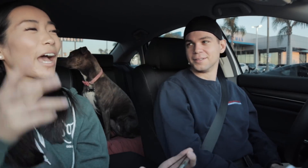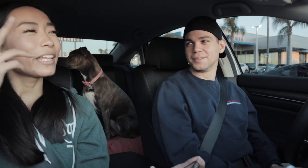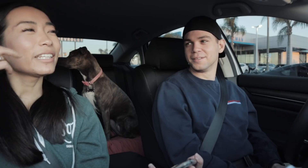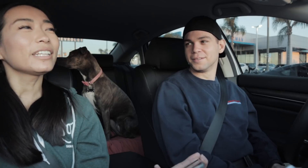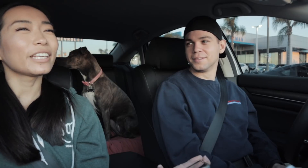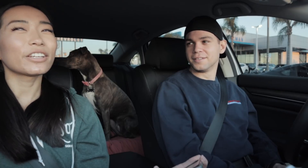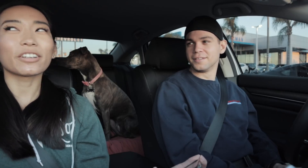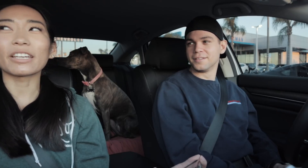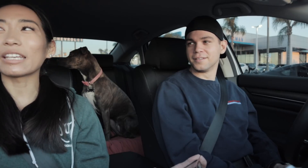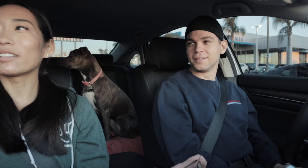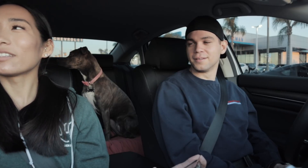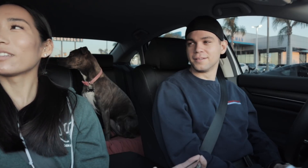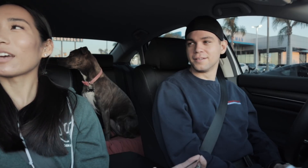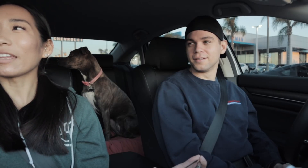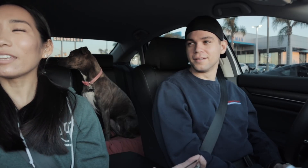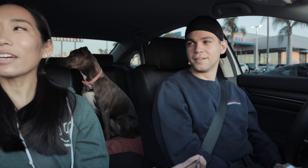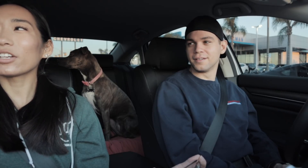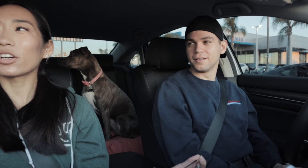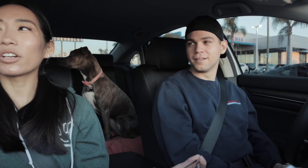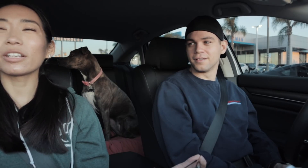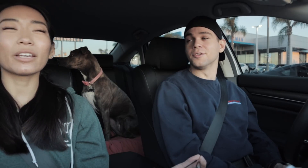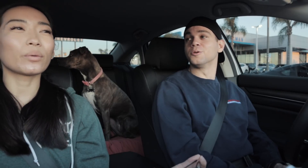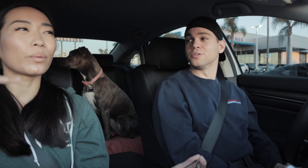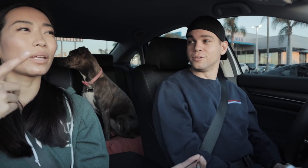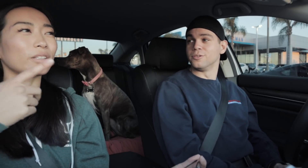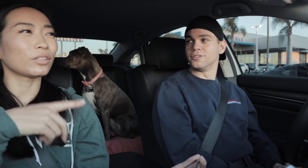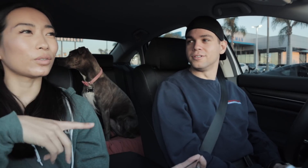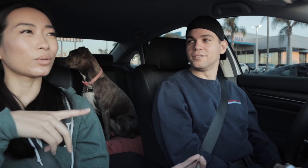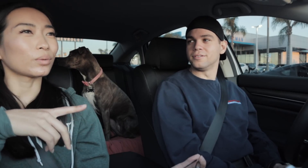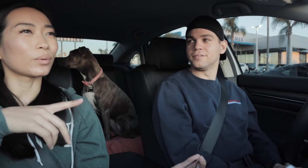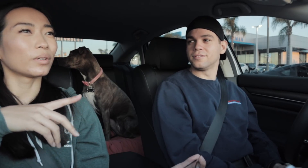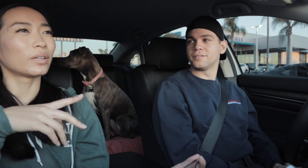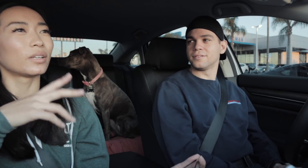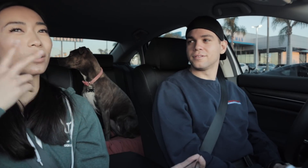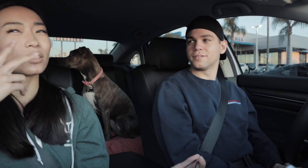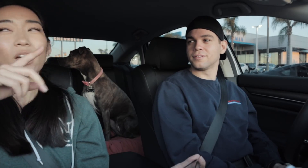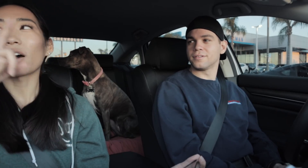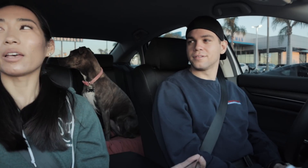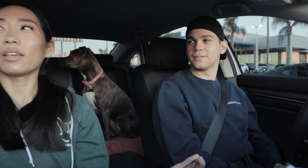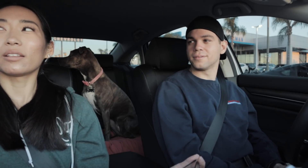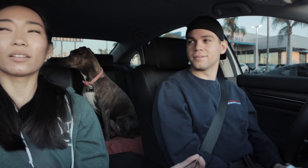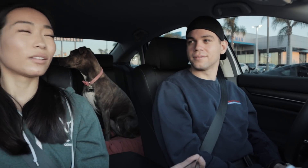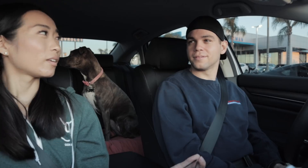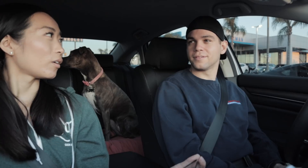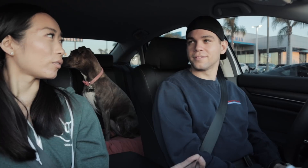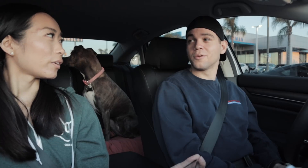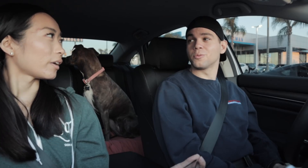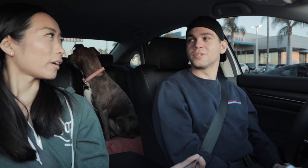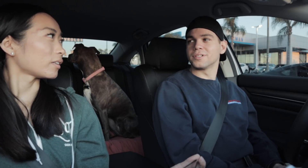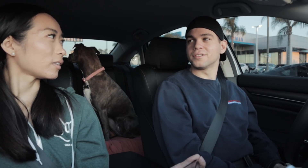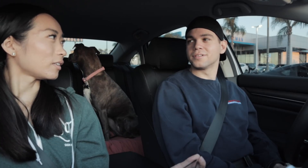E: yeah I didn't hear it I think I heard it when you saw it over there